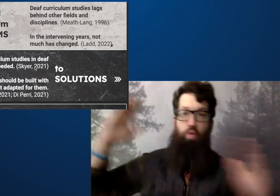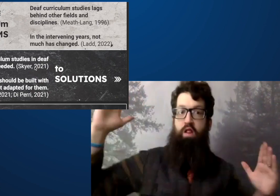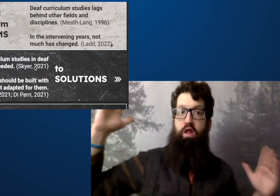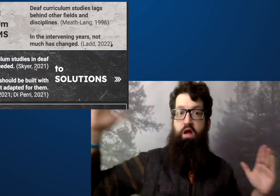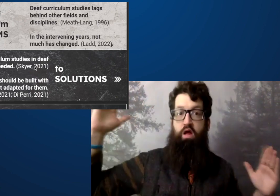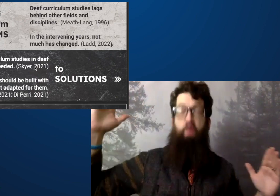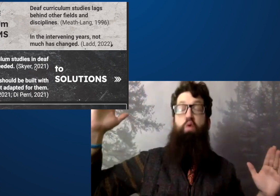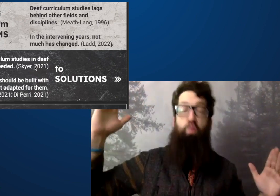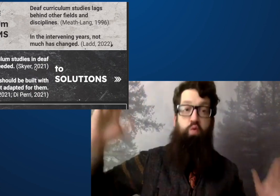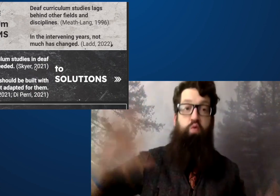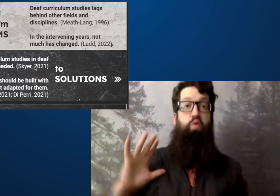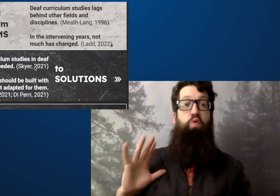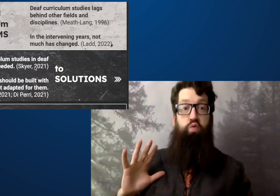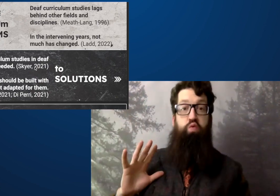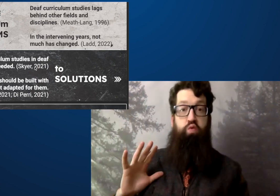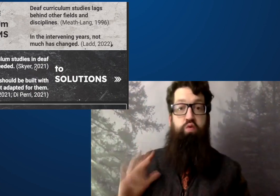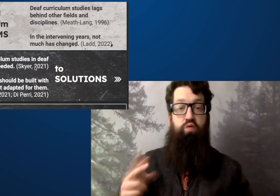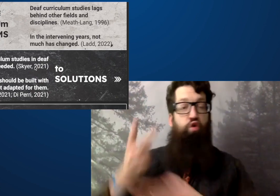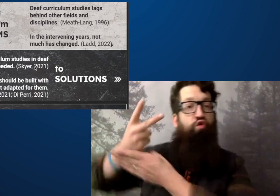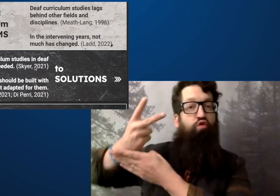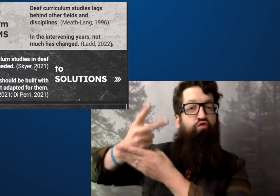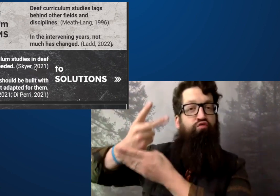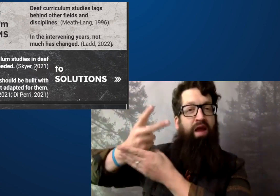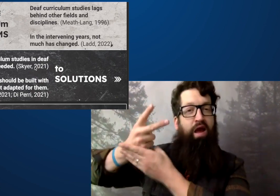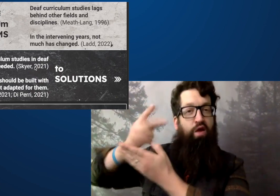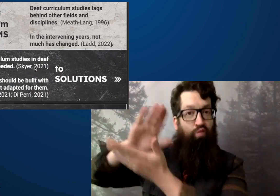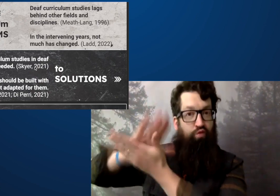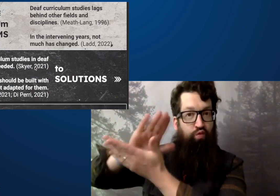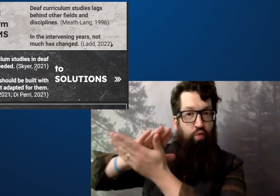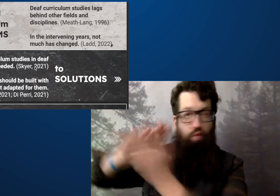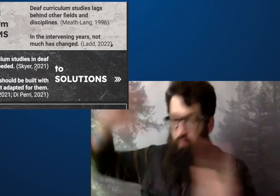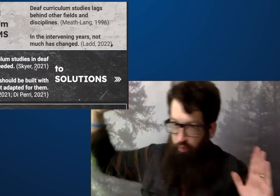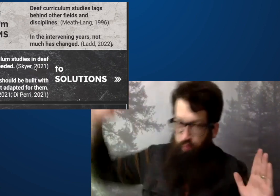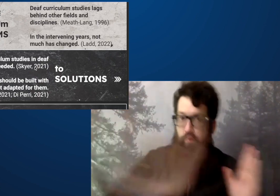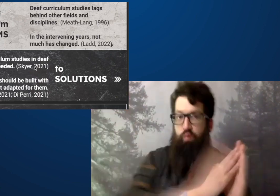scale between the years of kindergarten through to grade twelve.